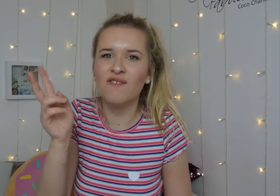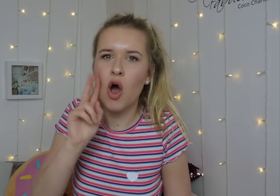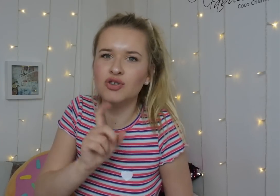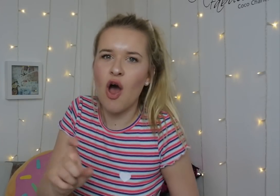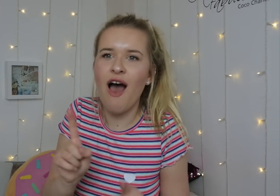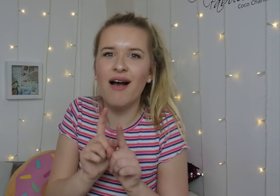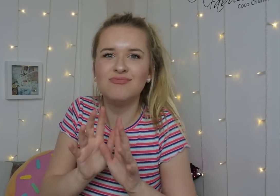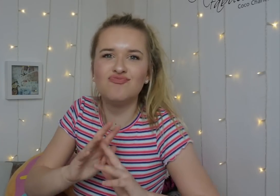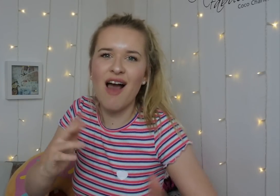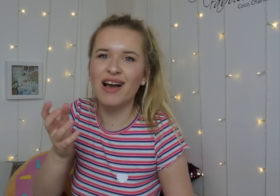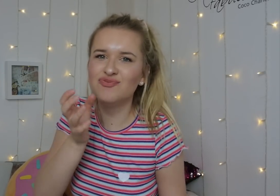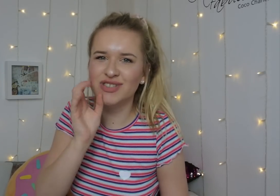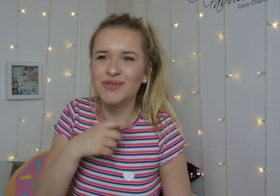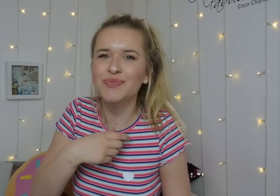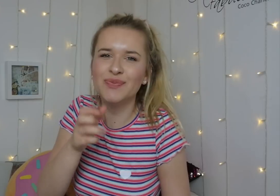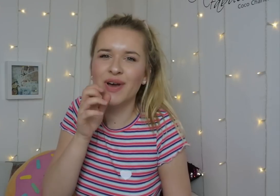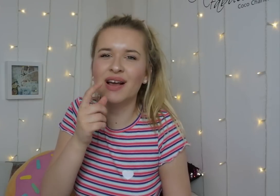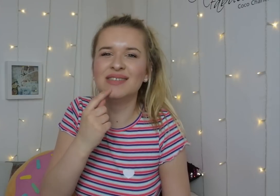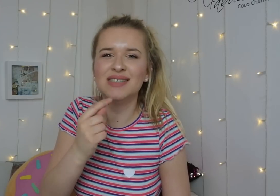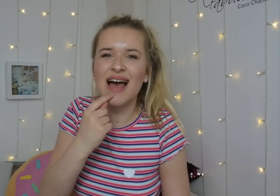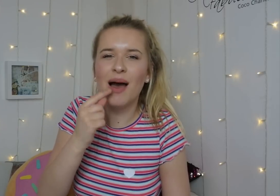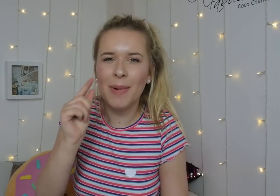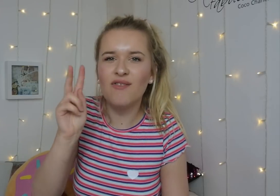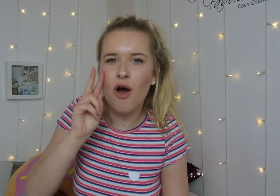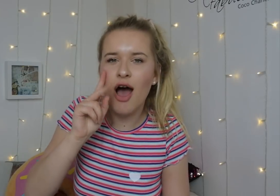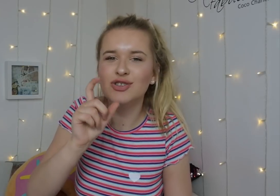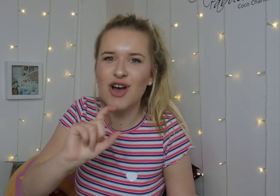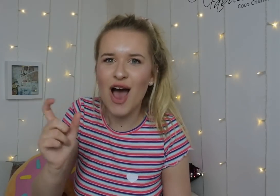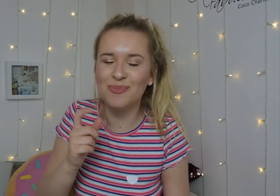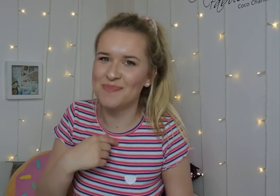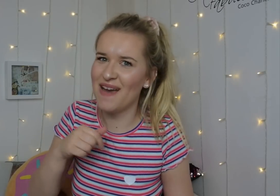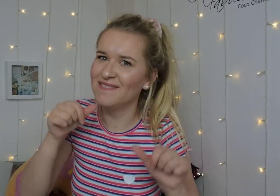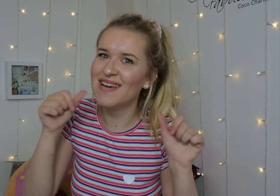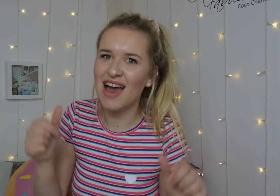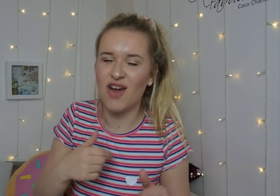Vodka and coke is like a relaxing drink, I only can taste a bit of vodka but mostly coke.